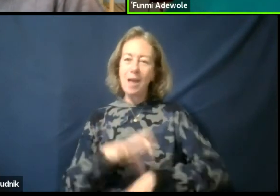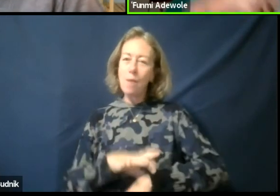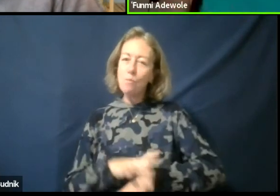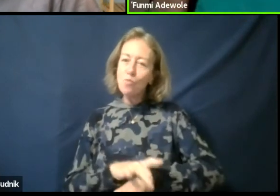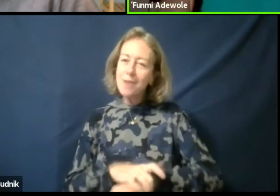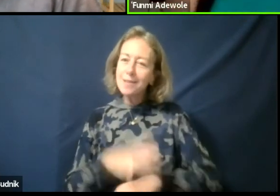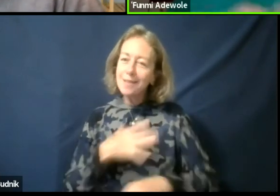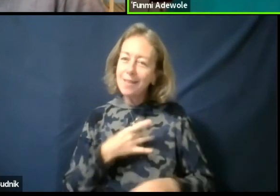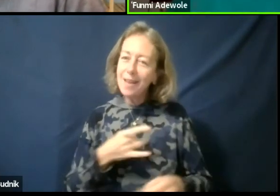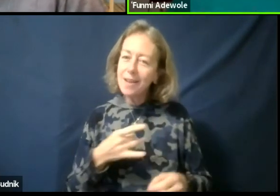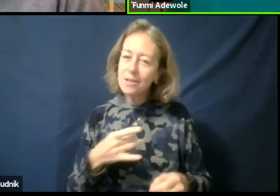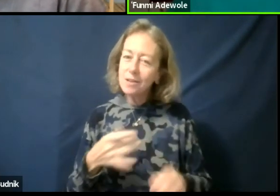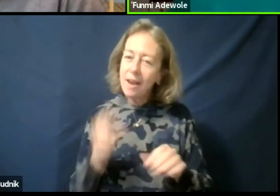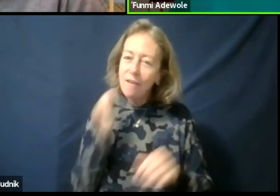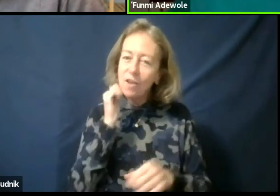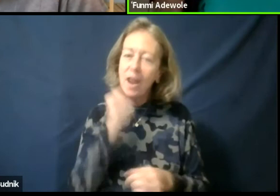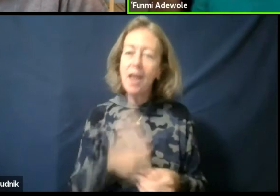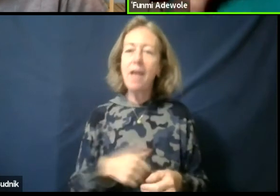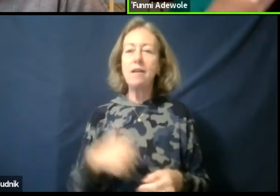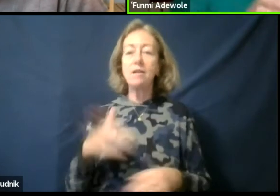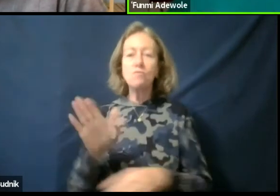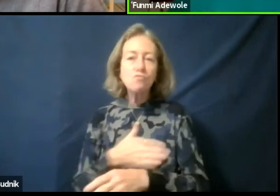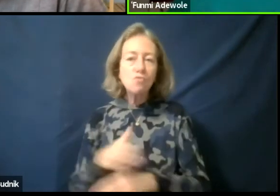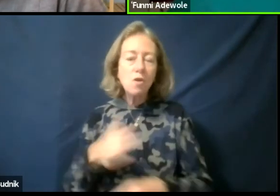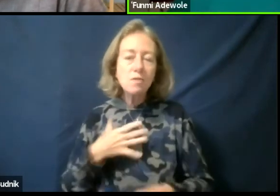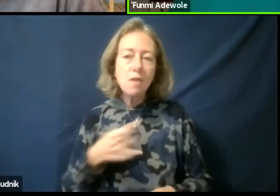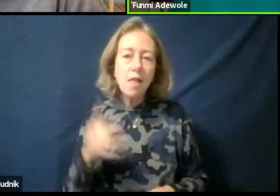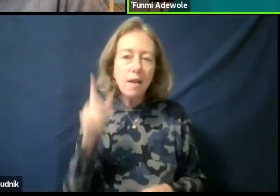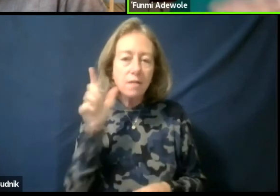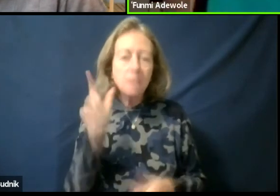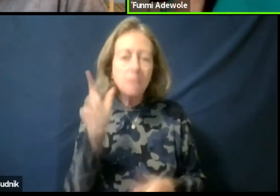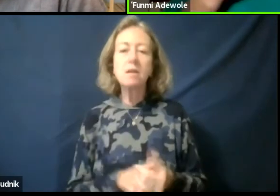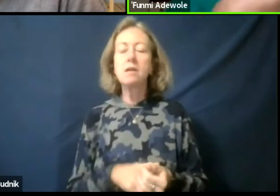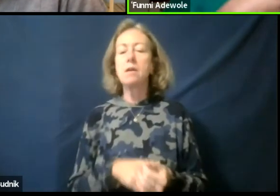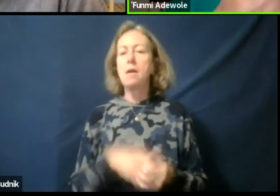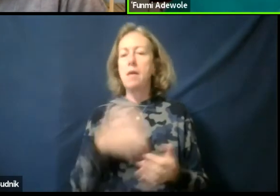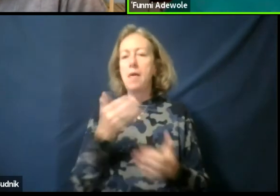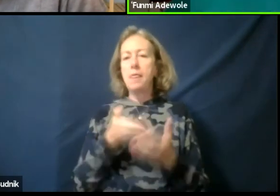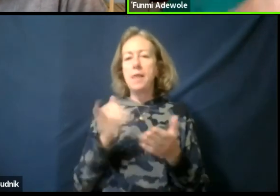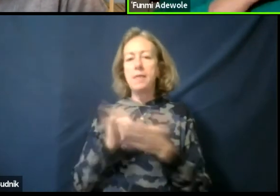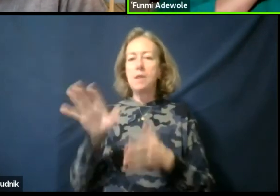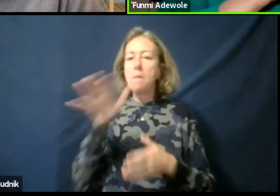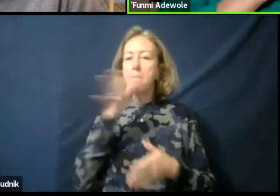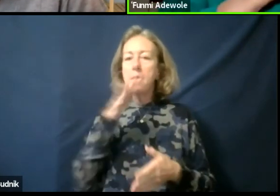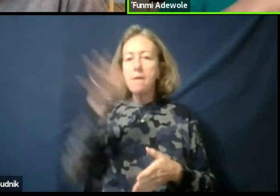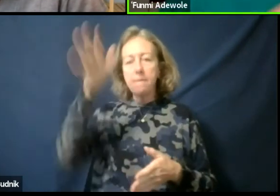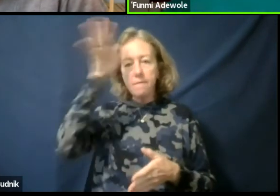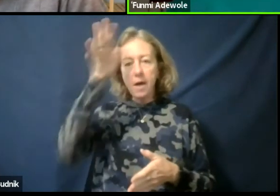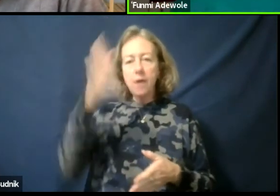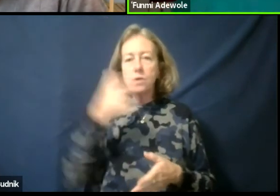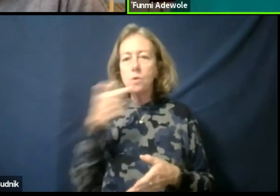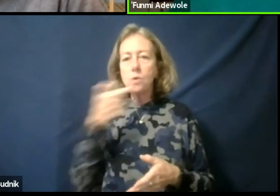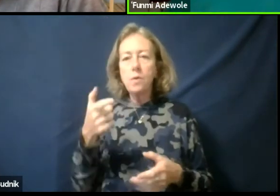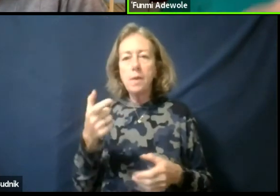Is there songs they like to listen to? Are there things their mothers and fathers told them they hold onto closely?